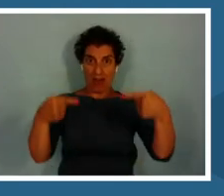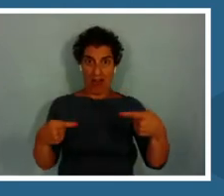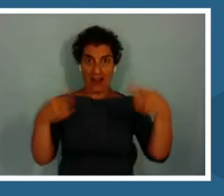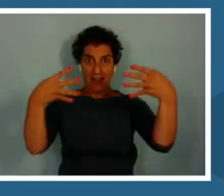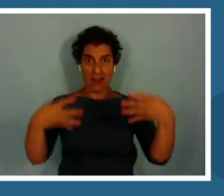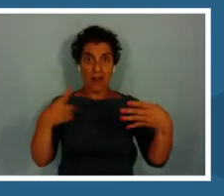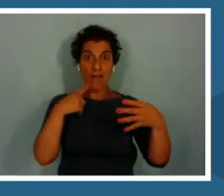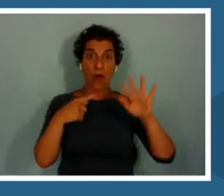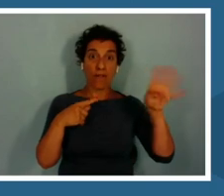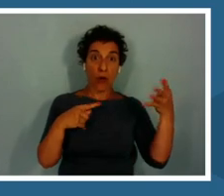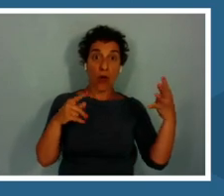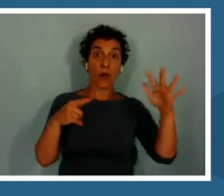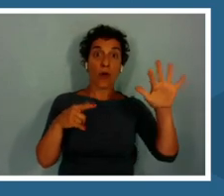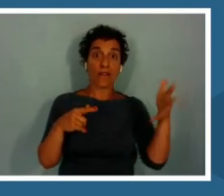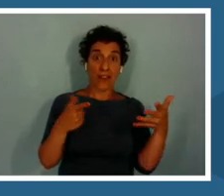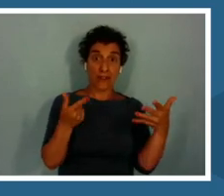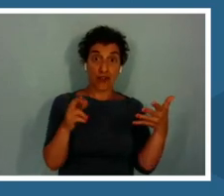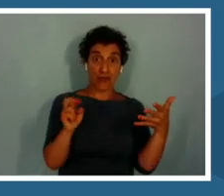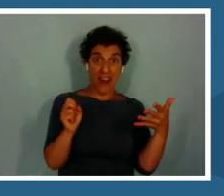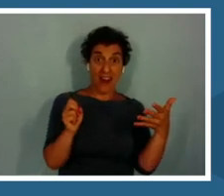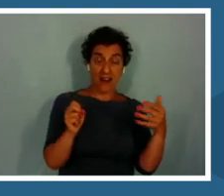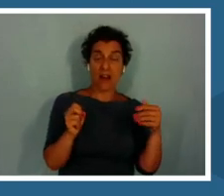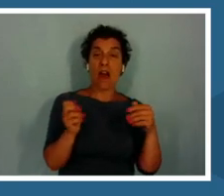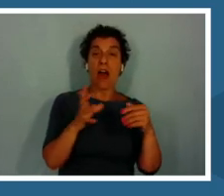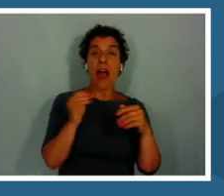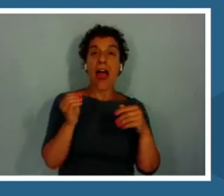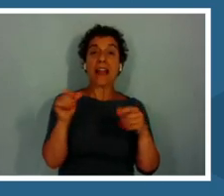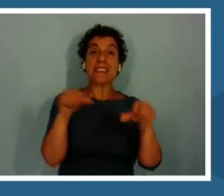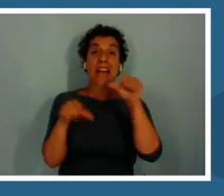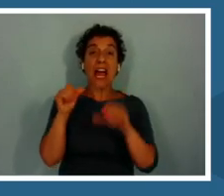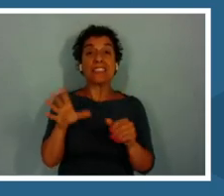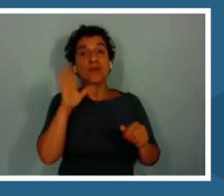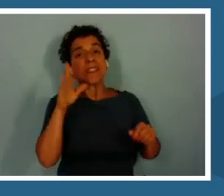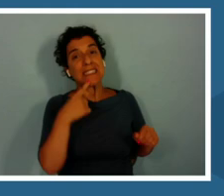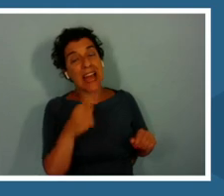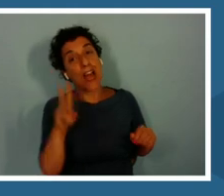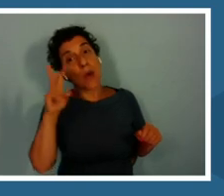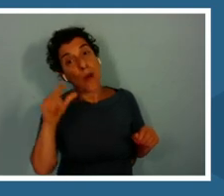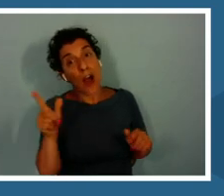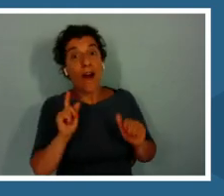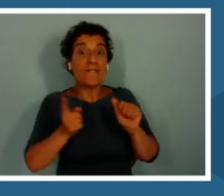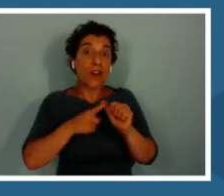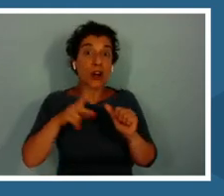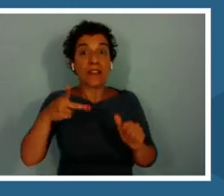and the scientist will star with , well, first the phytoplankton go through all of these